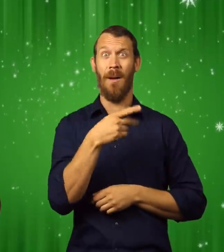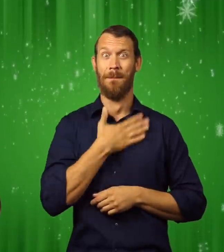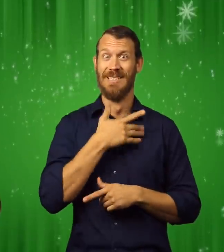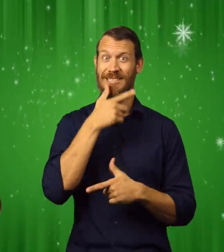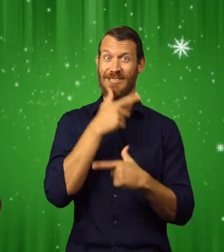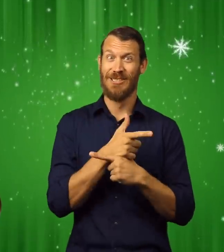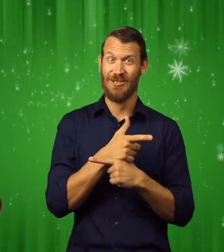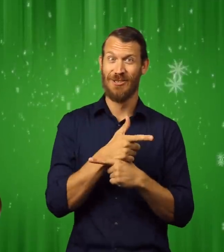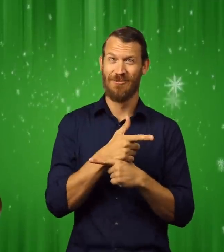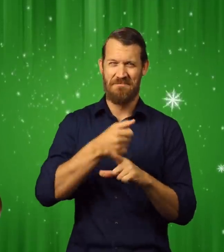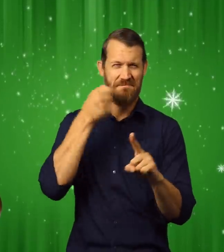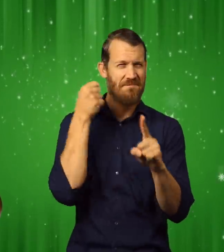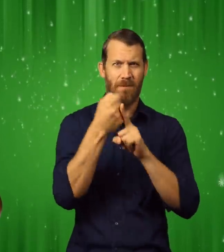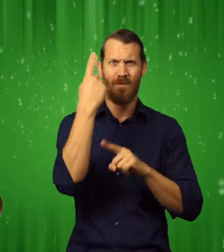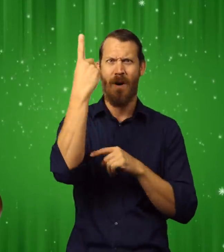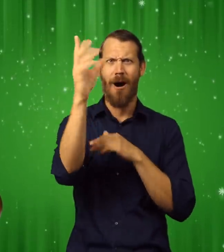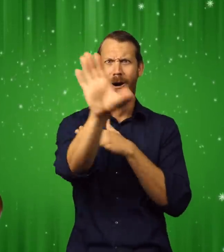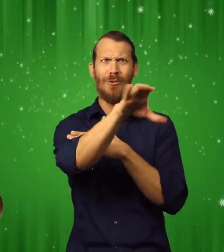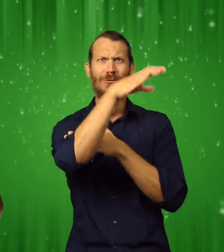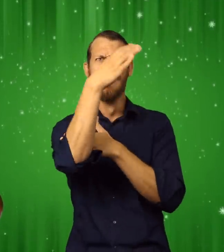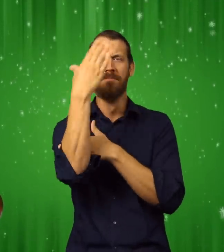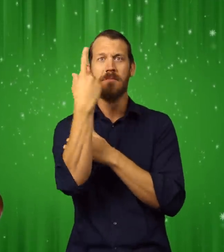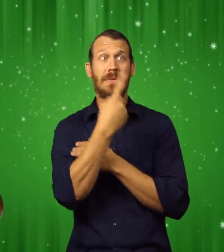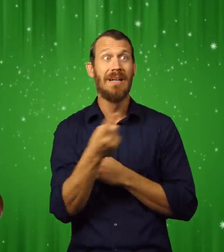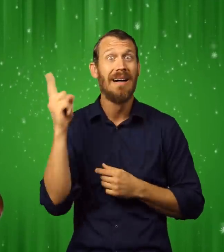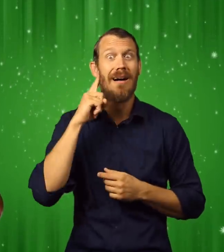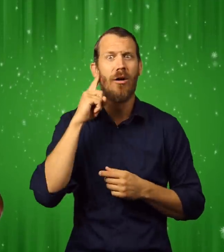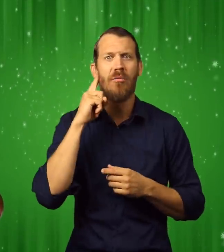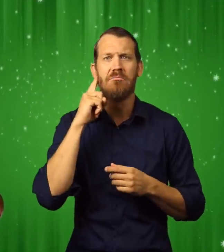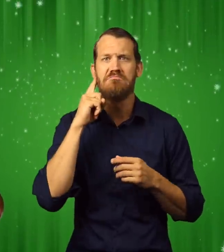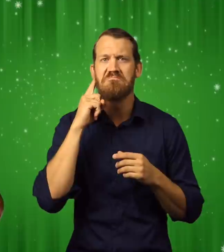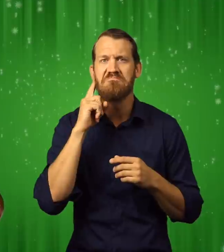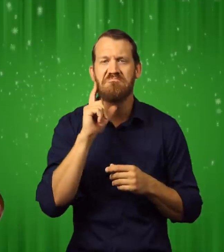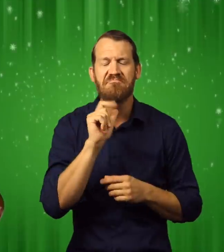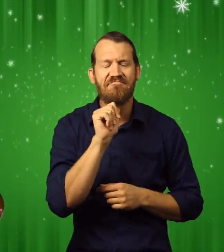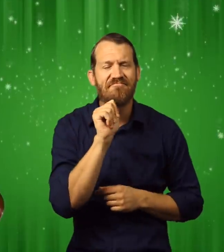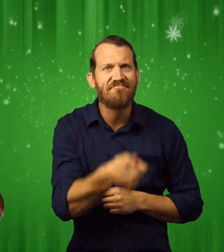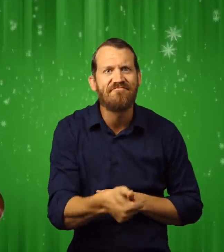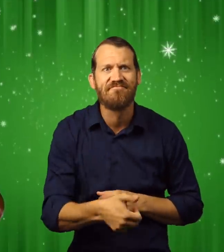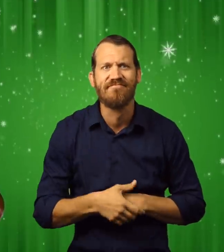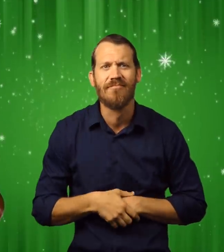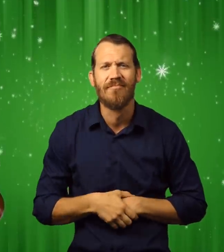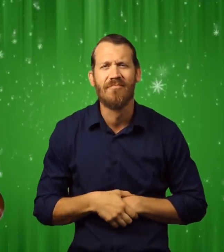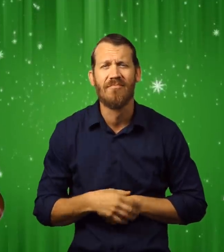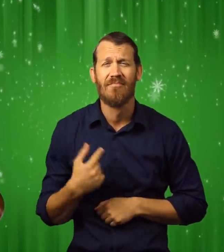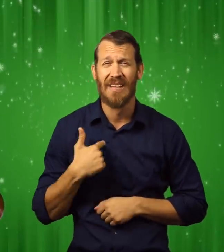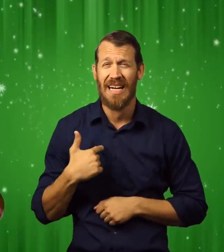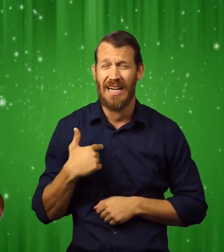Even Sarah found one Christmas that she could no longer hear its sweet sound.